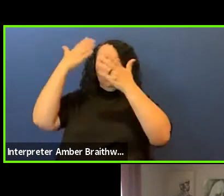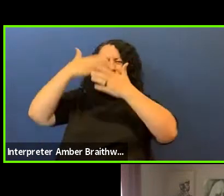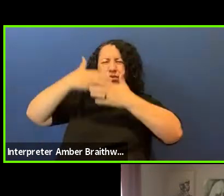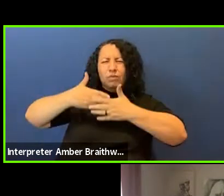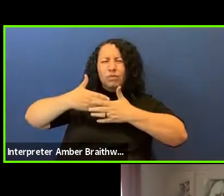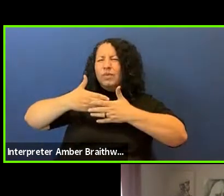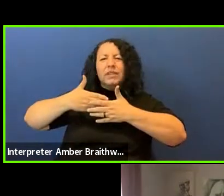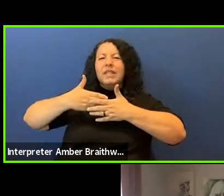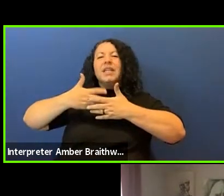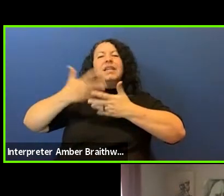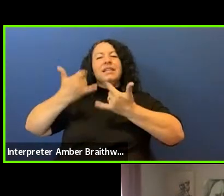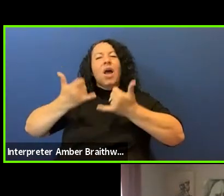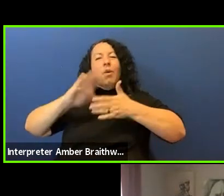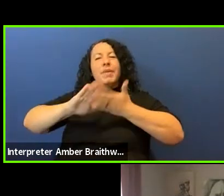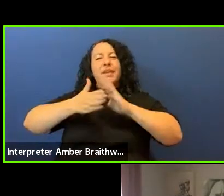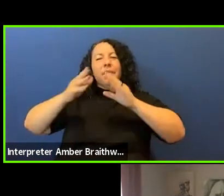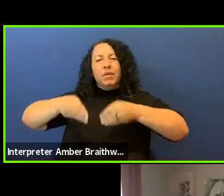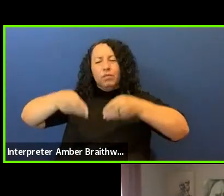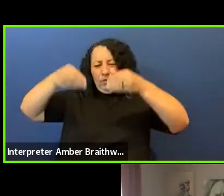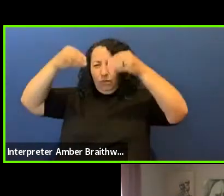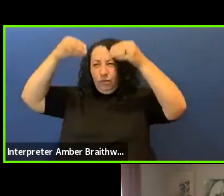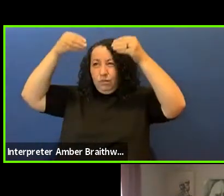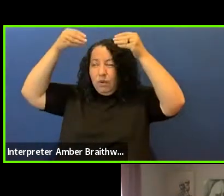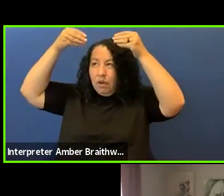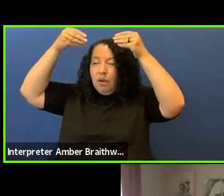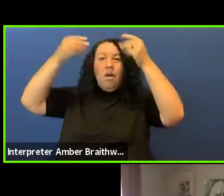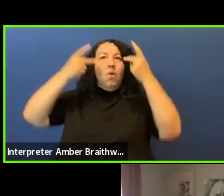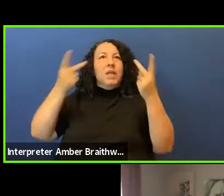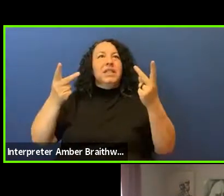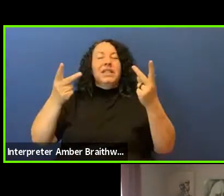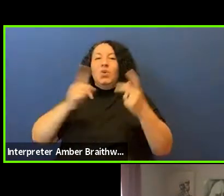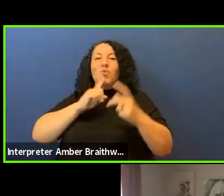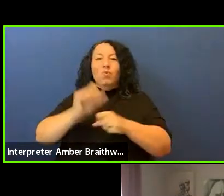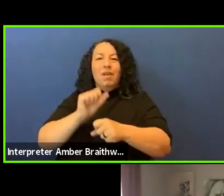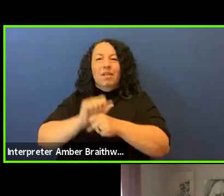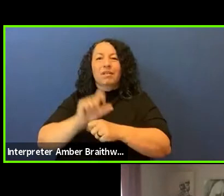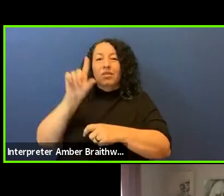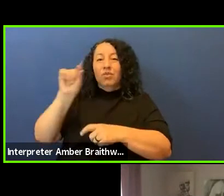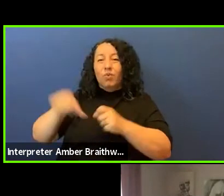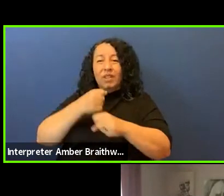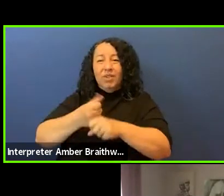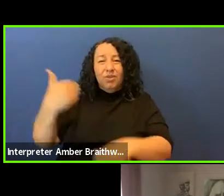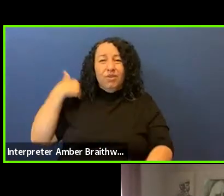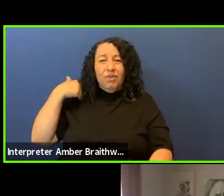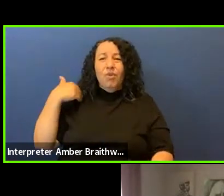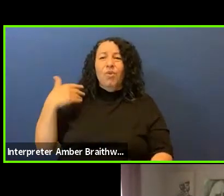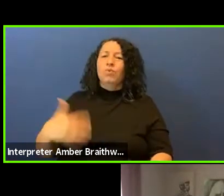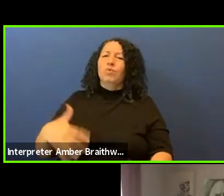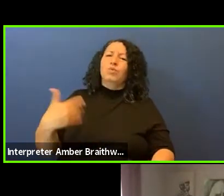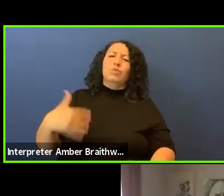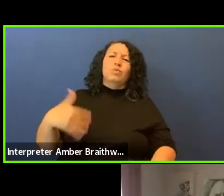that frankly twenty years ago these are conversations that